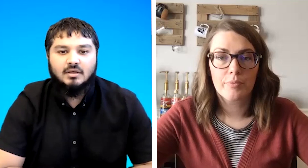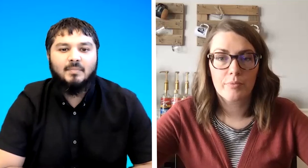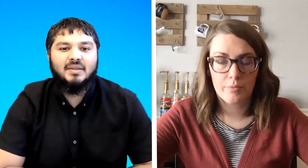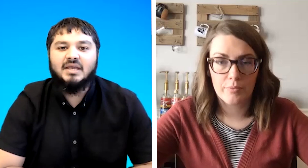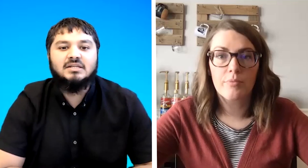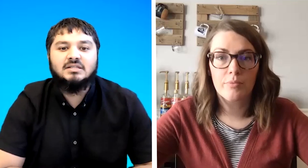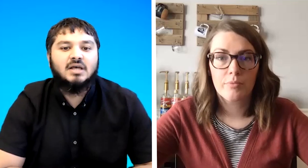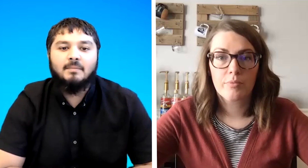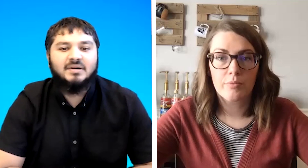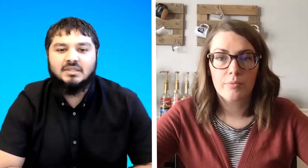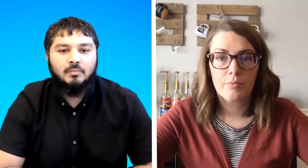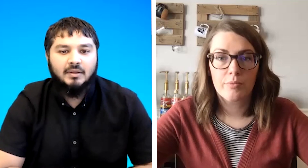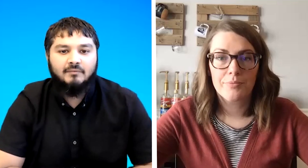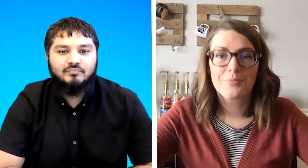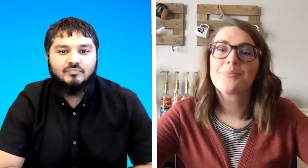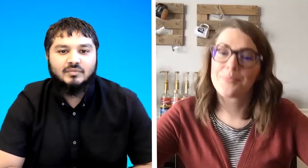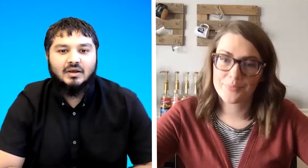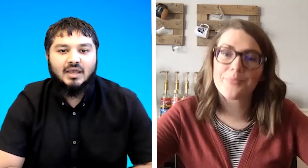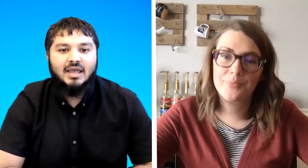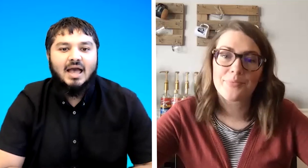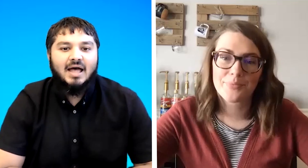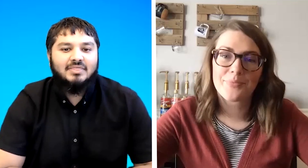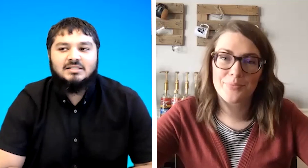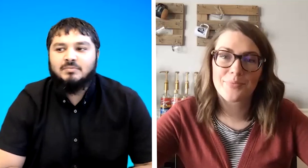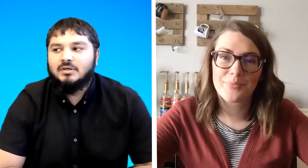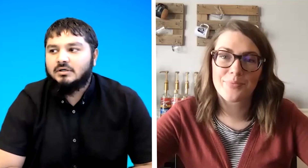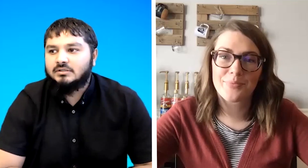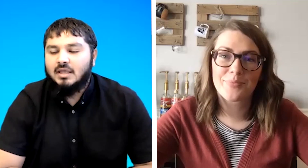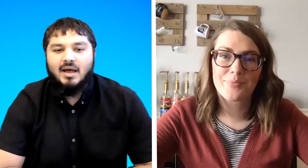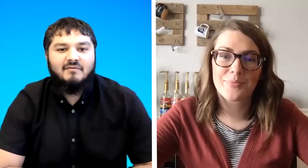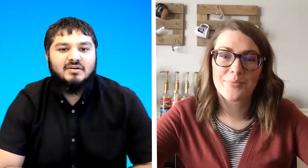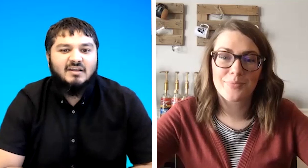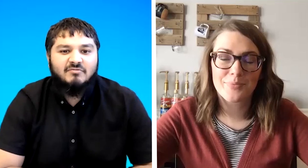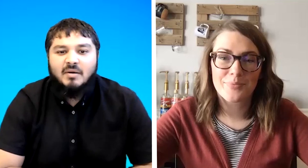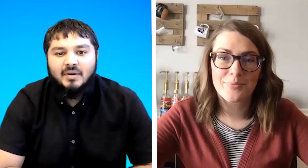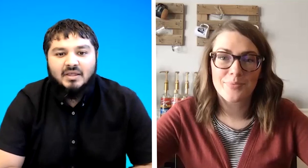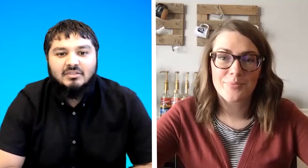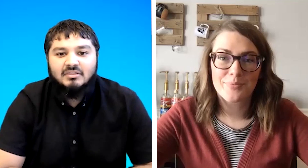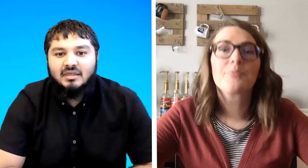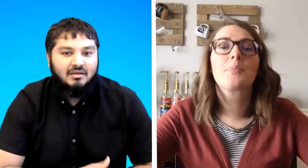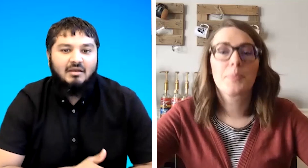but they can sign better than me okay and that's because they might have a deaf member in the